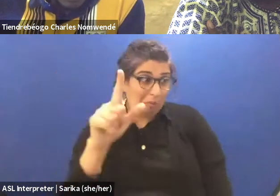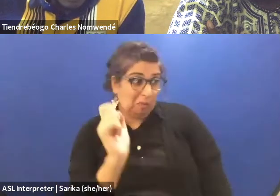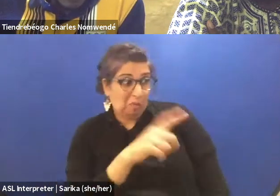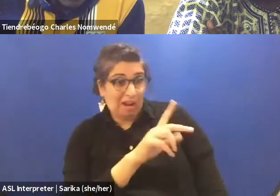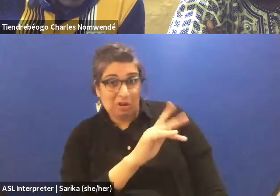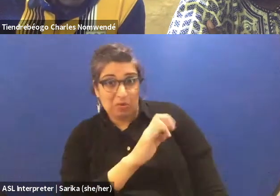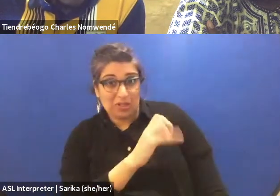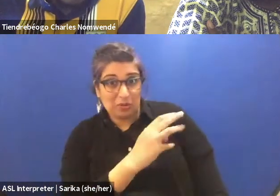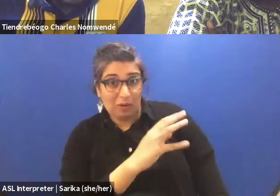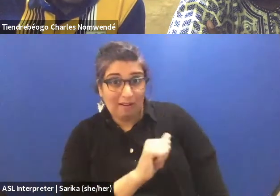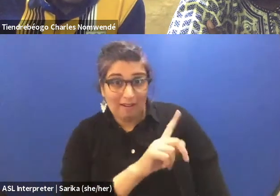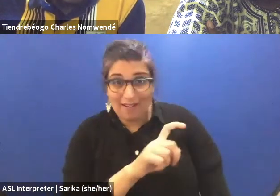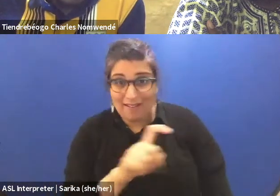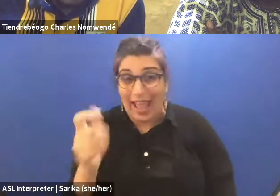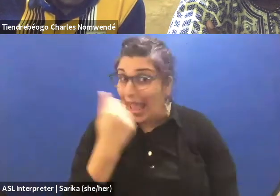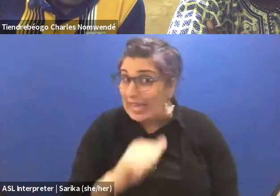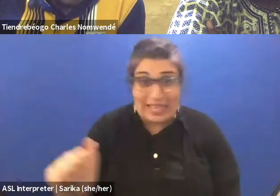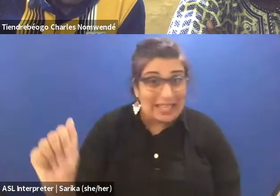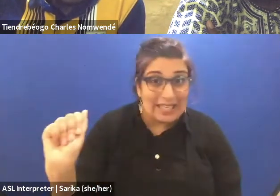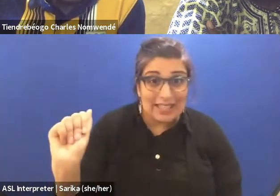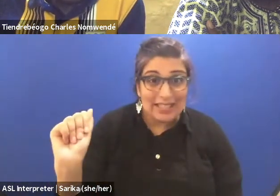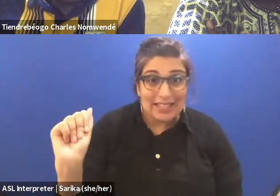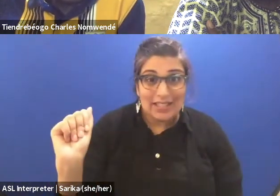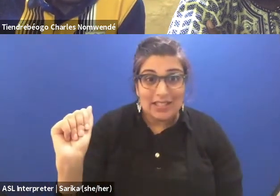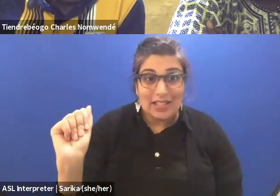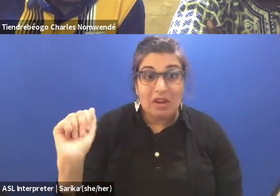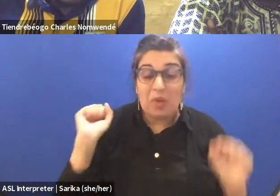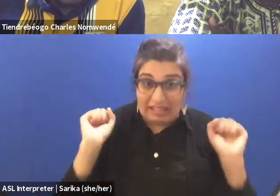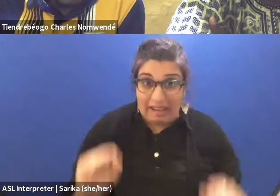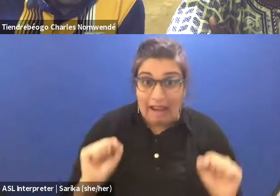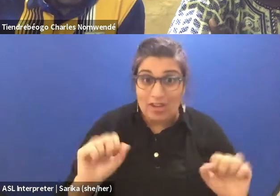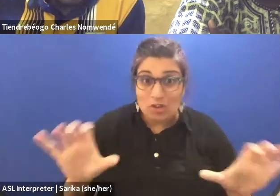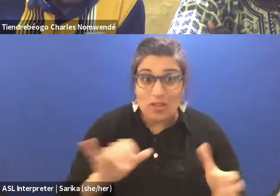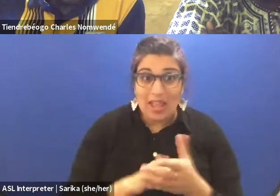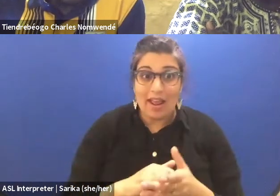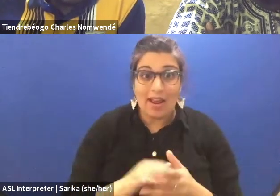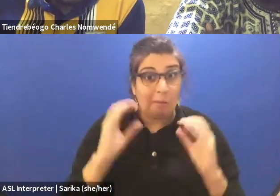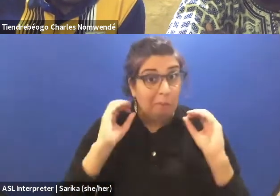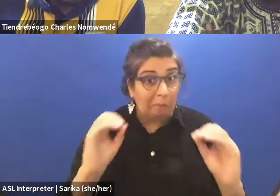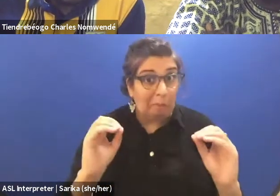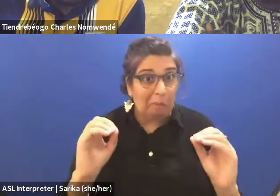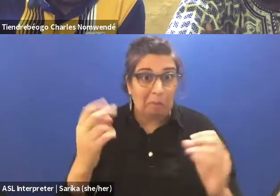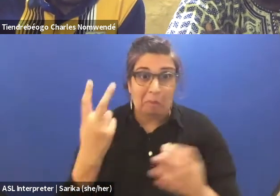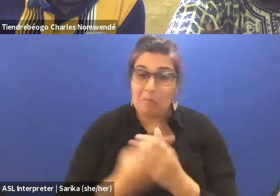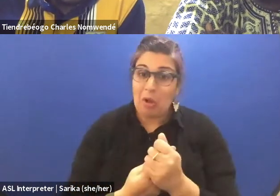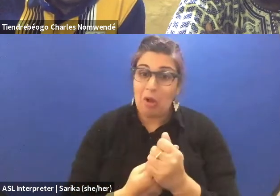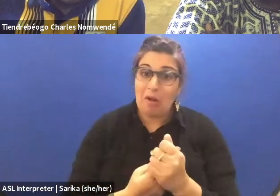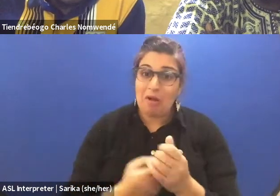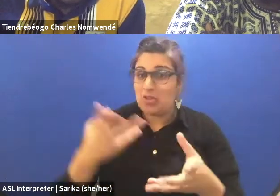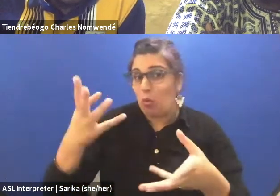If there is any, we can do that. If there is none, then both of you can just offer your last thoughts.